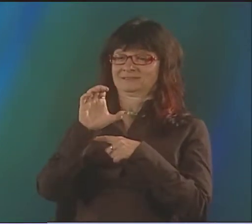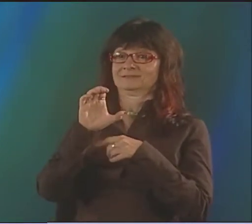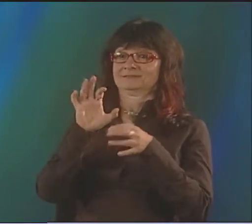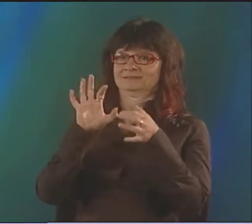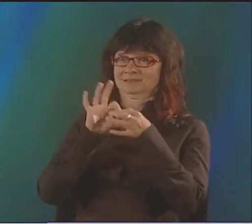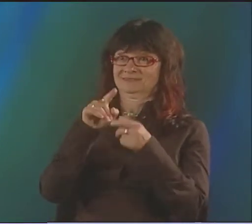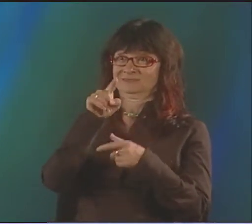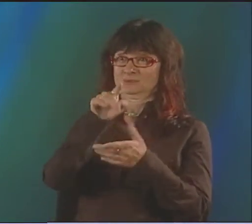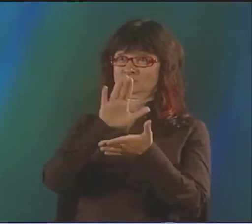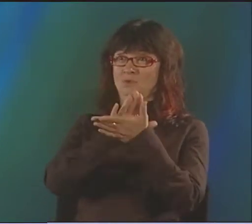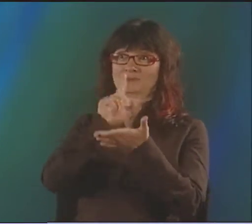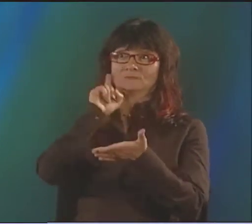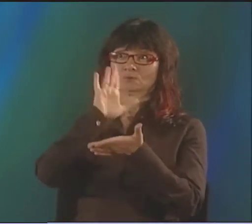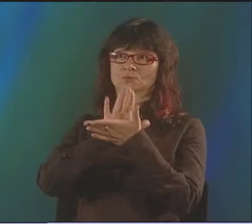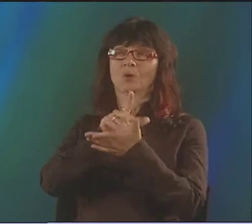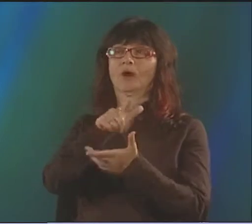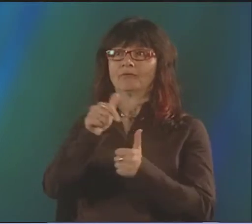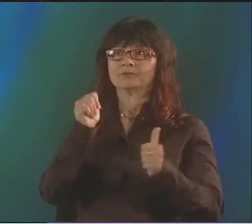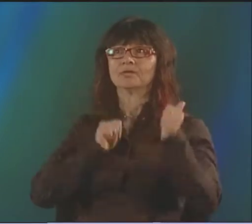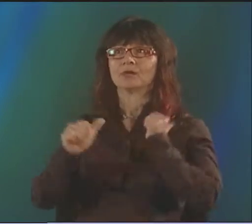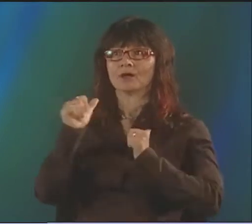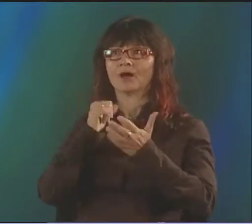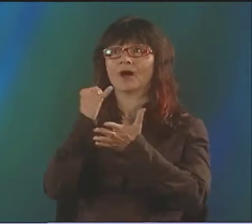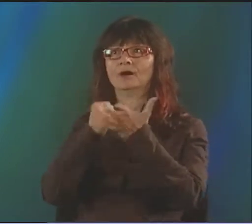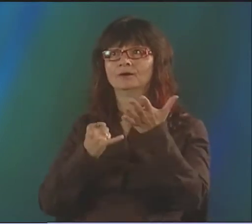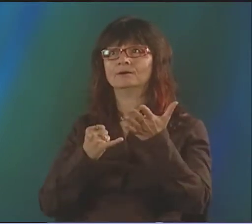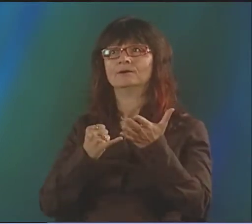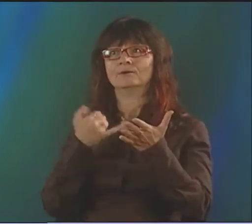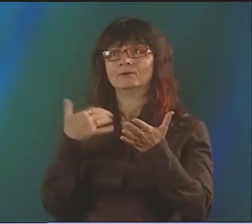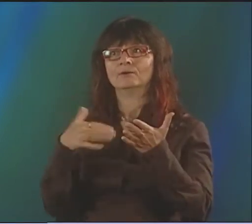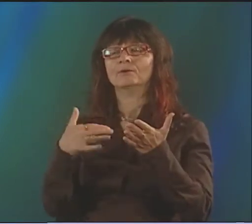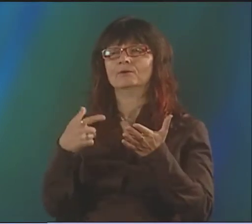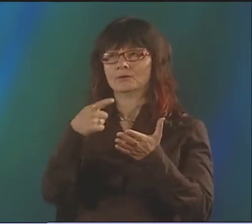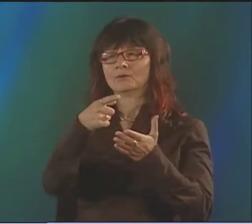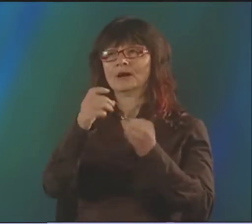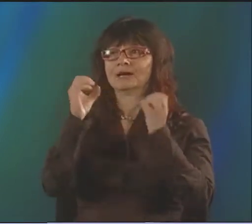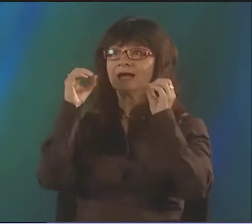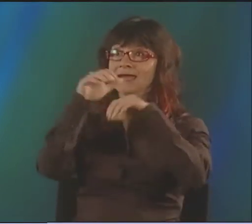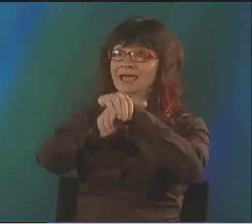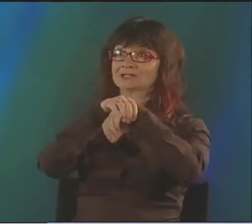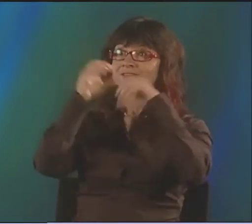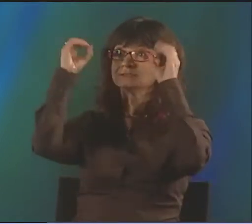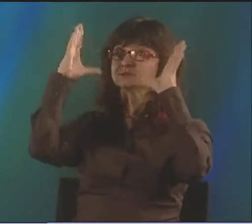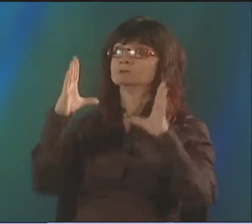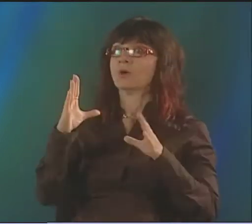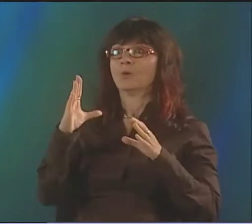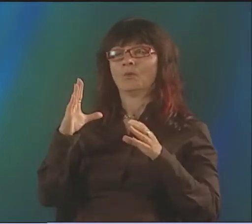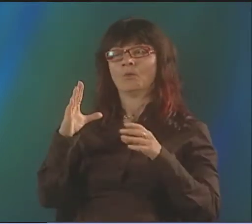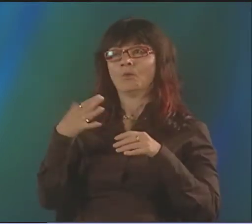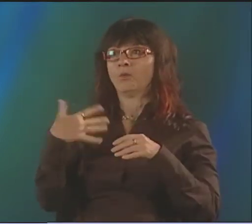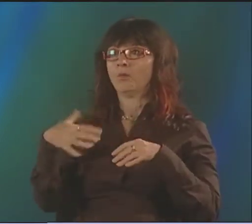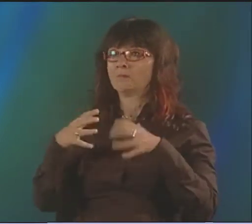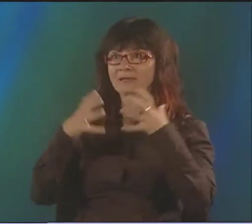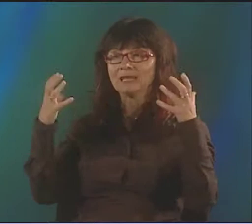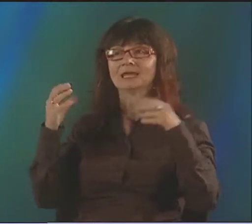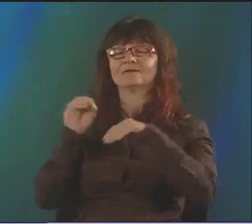WELL, ABC STORIES-- AT THE SCHOOL FOR THE DEAF, OF COURSE, WE HAD THEATER ARTS. I HAD THIS ONE ENGLISH TEACHER